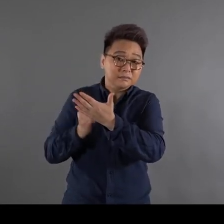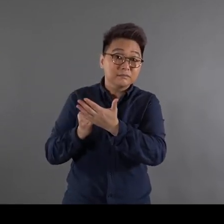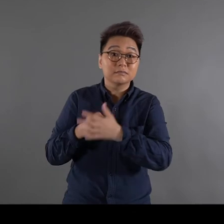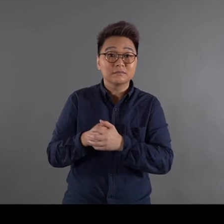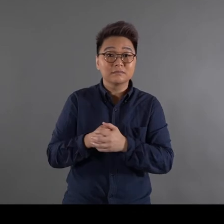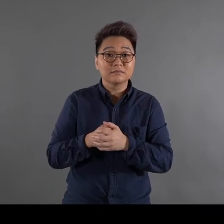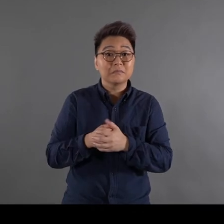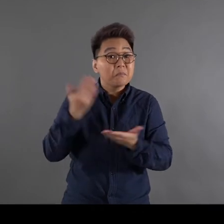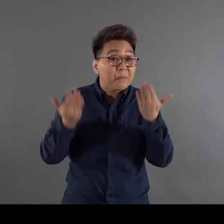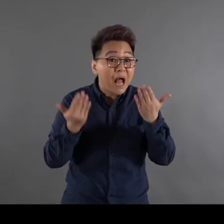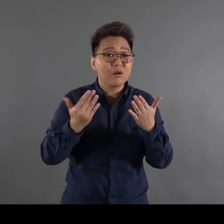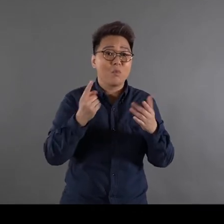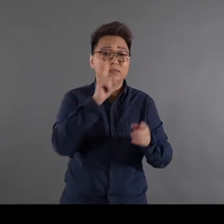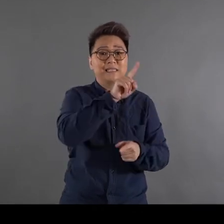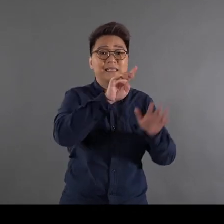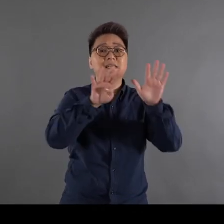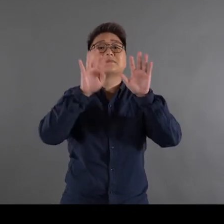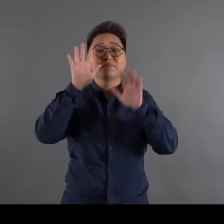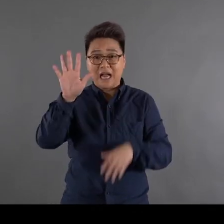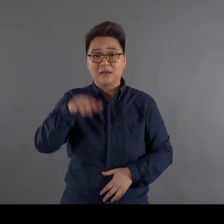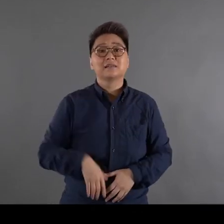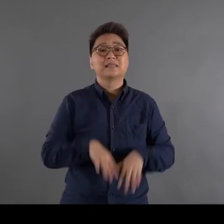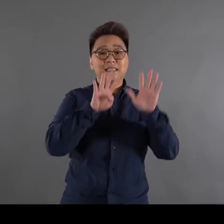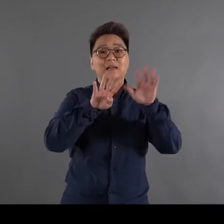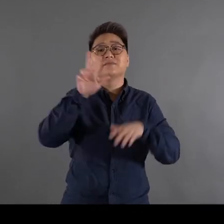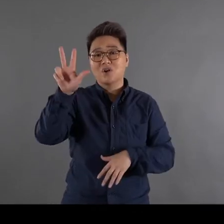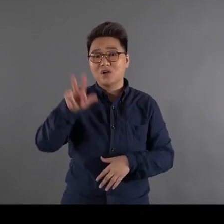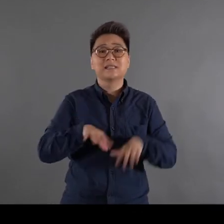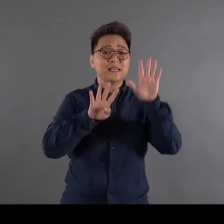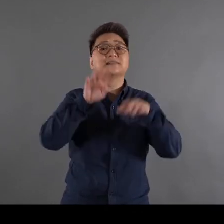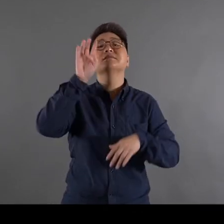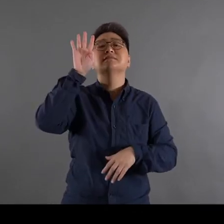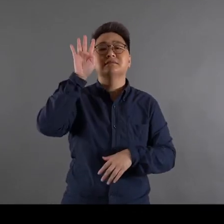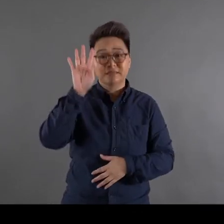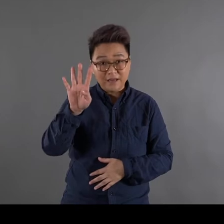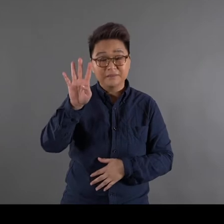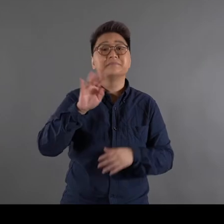around 1995 or 1993, 1994